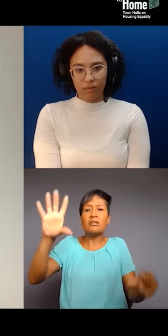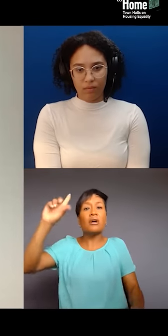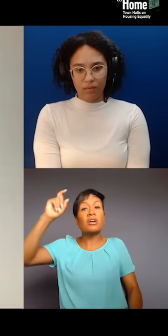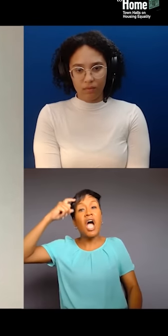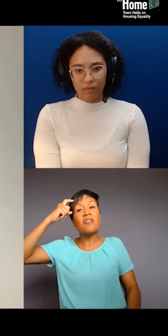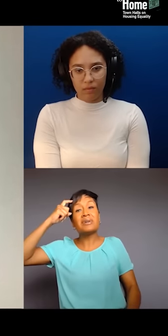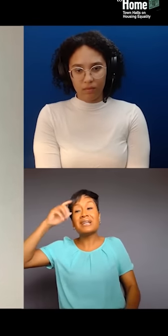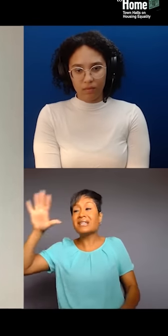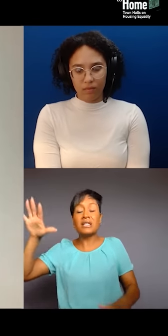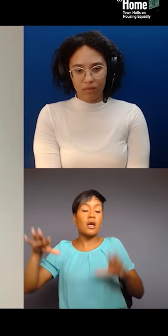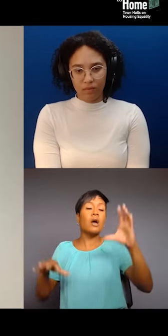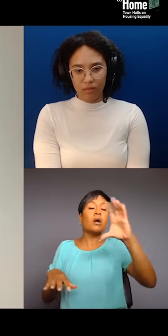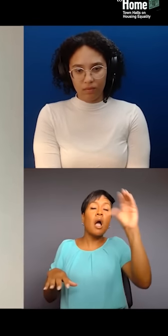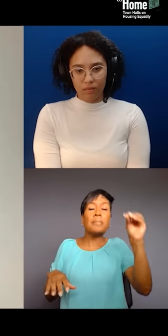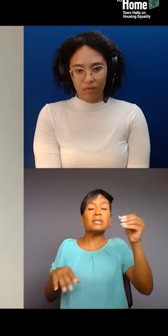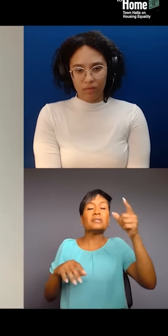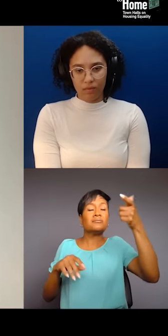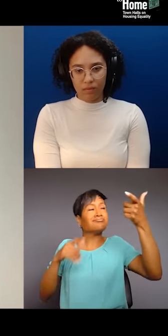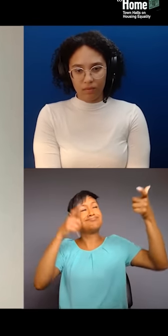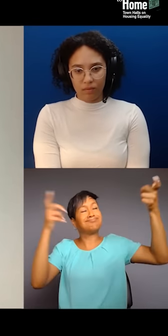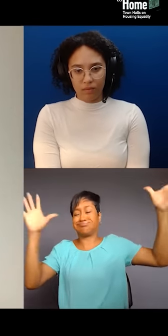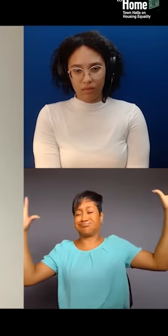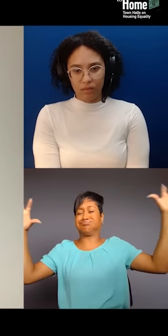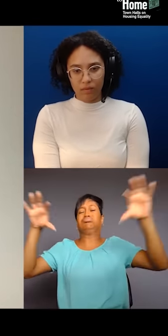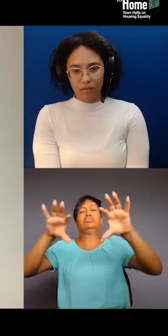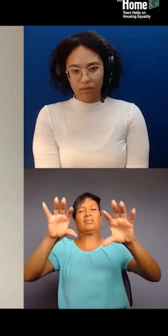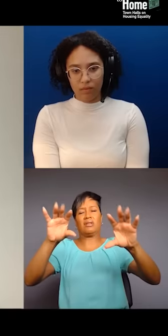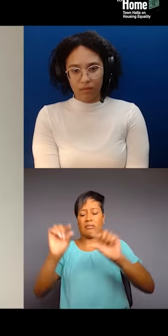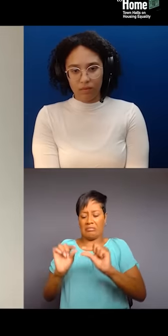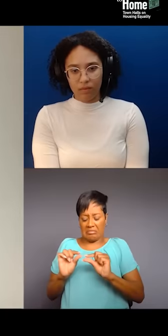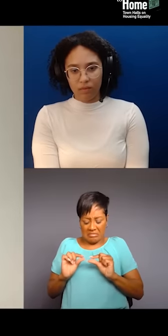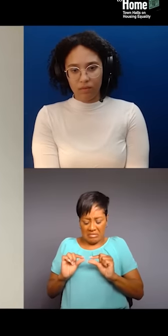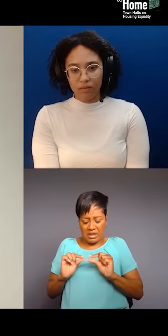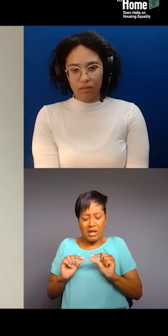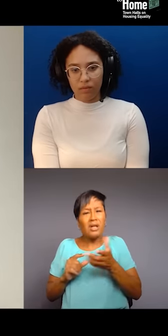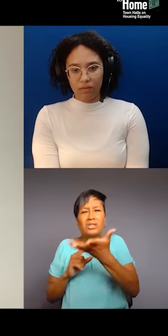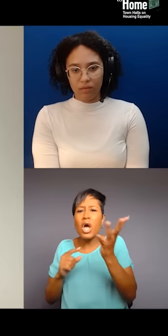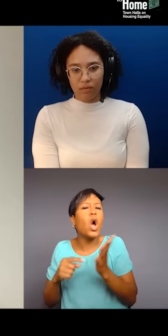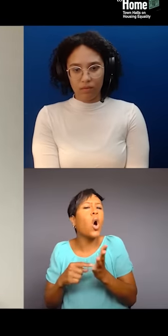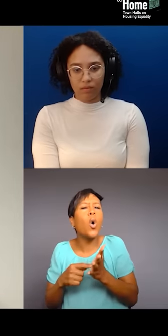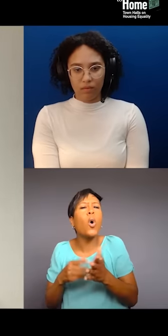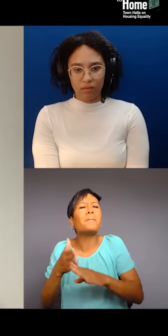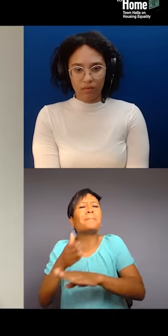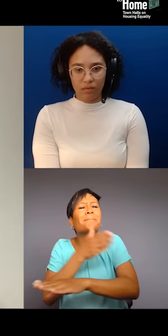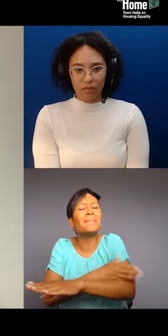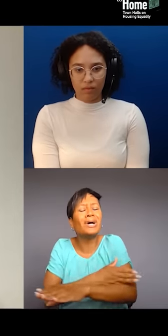And we are owed better treatment and we have to continue to fight for it and educate people.